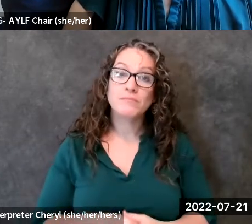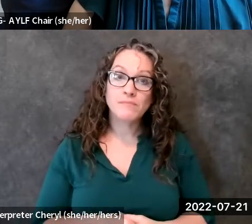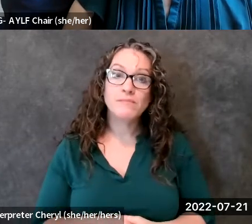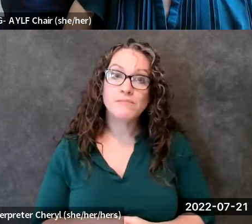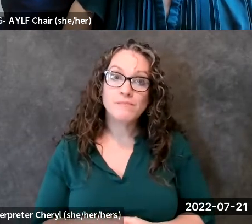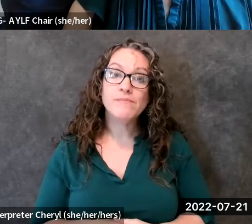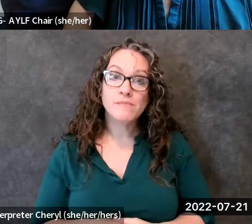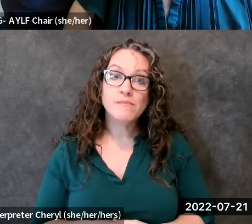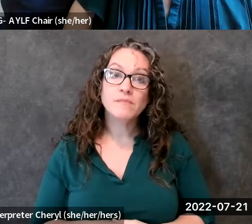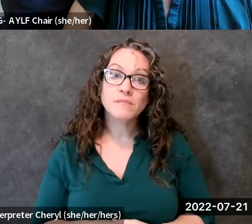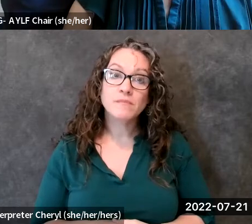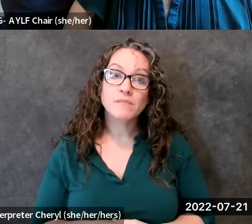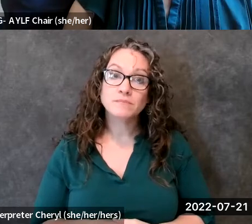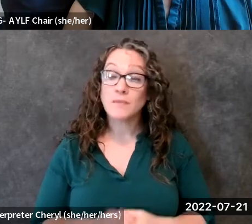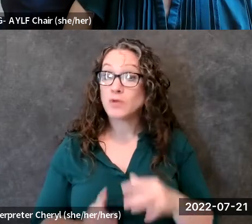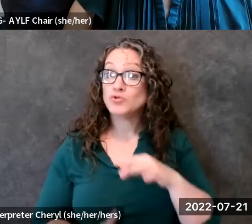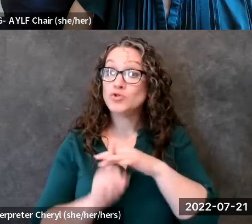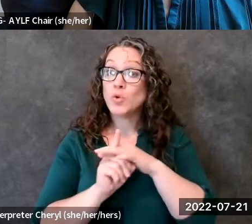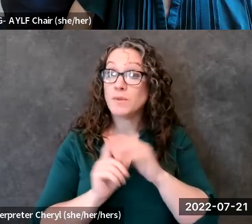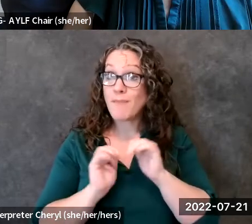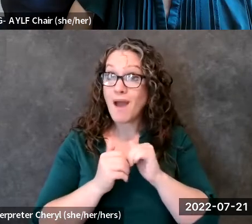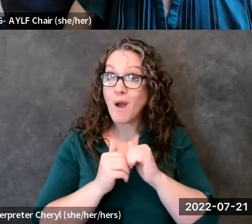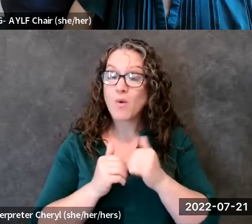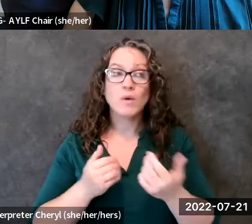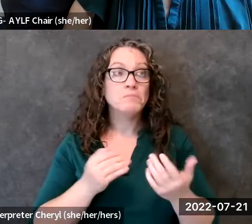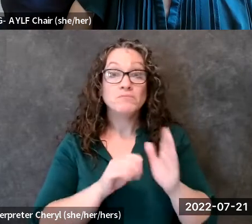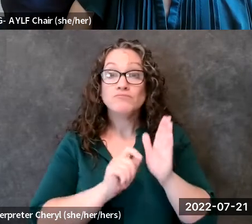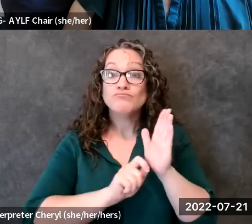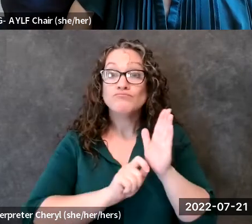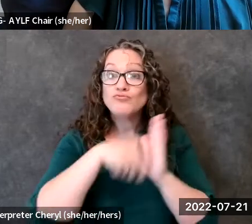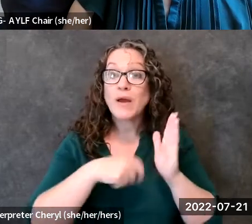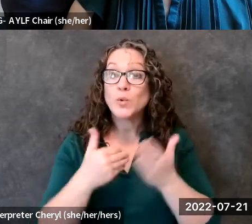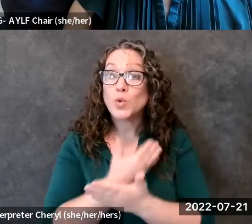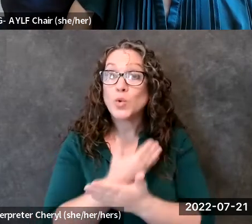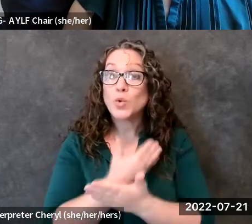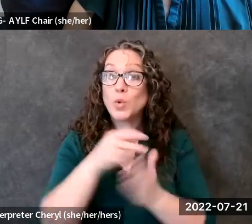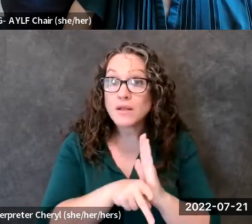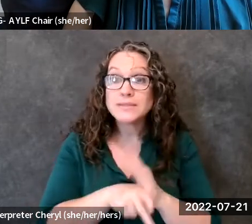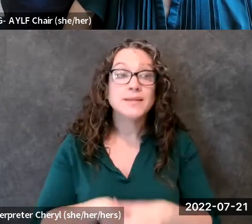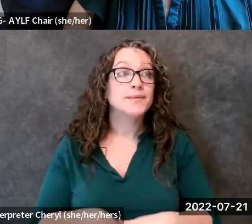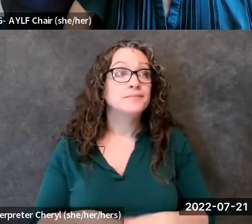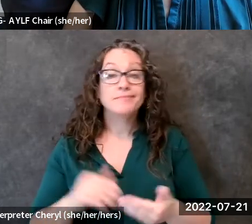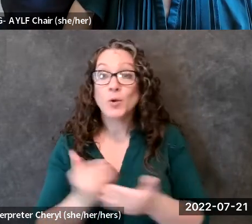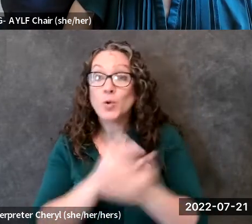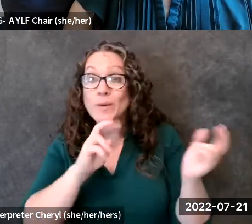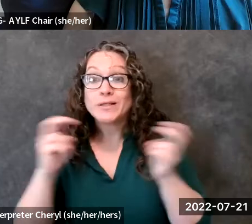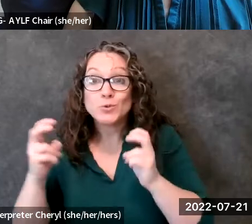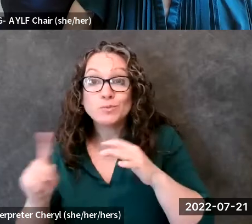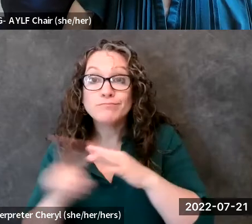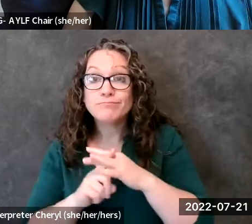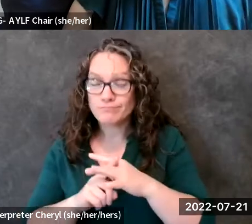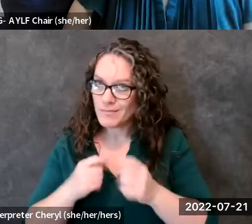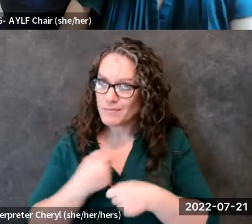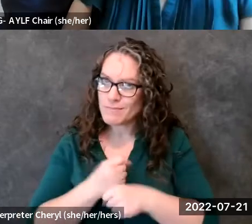new policies and um new new issues uh and so i think that this is the reason why